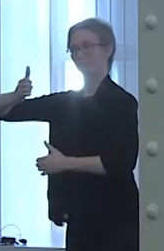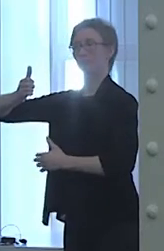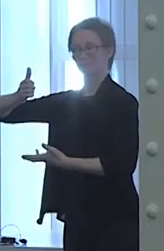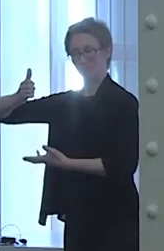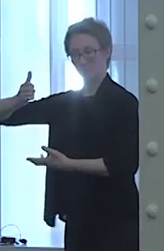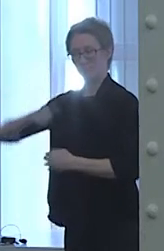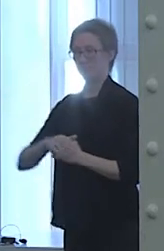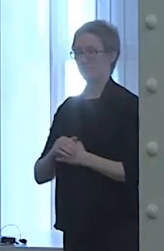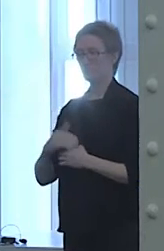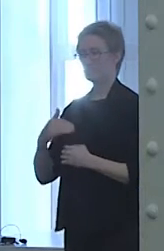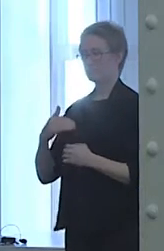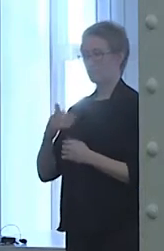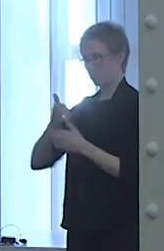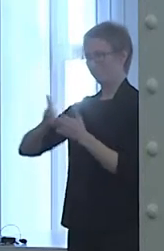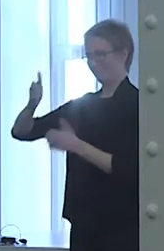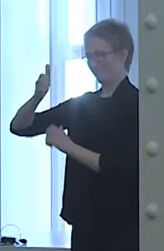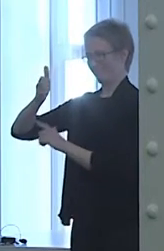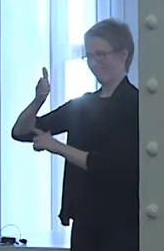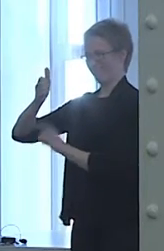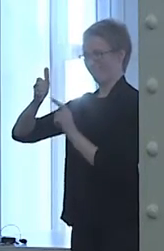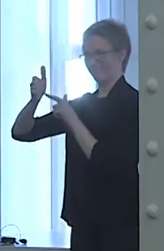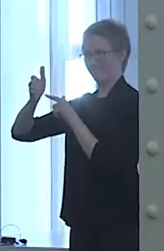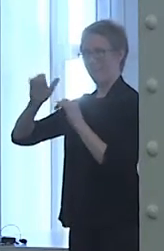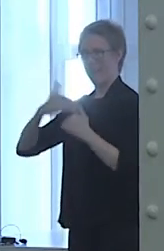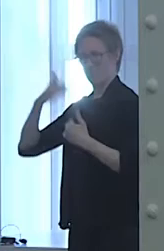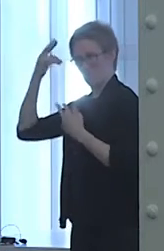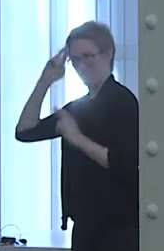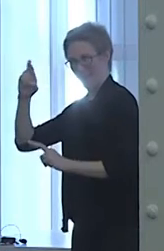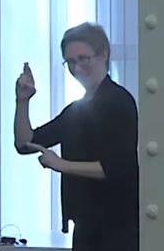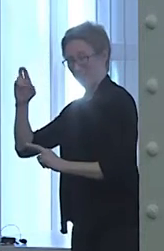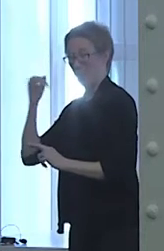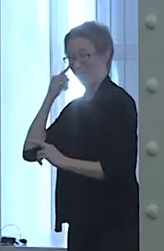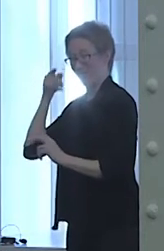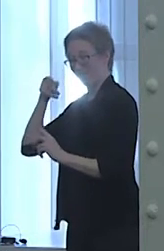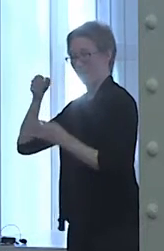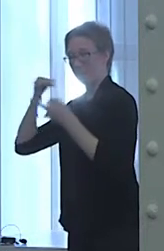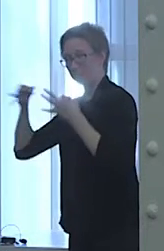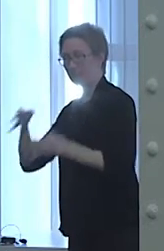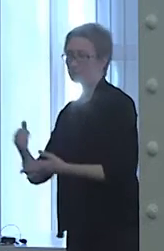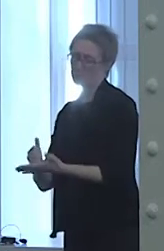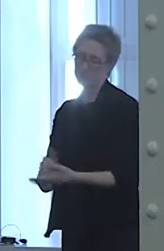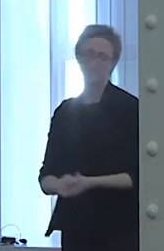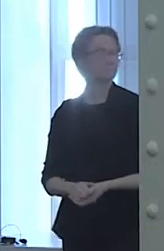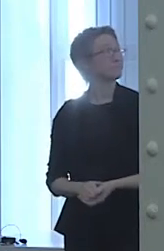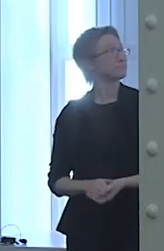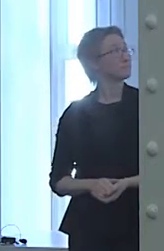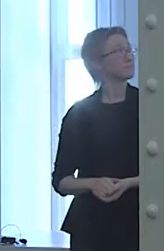This is something I did when I was 18 years old and I didn't know any of the research on Asian-American mental health.